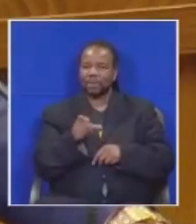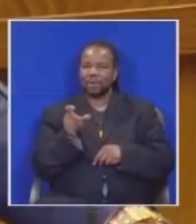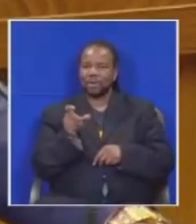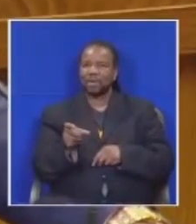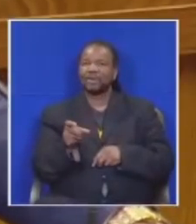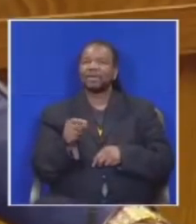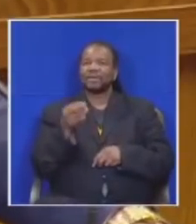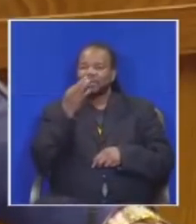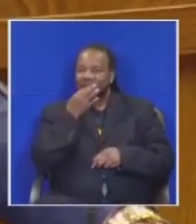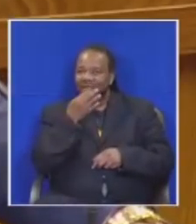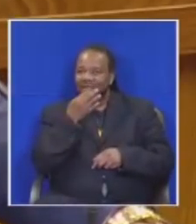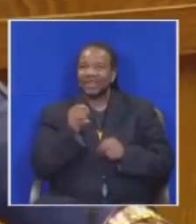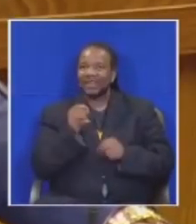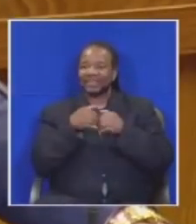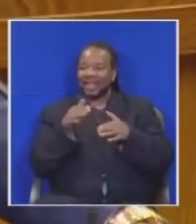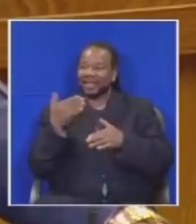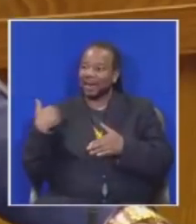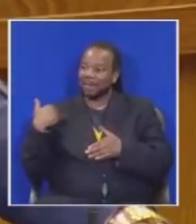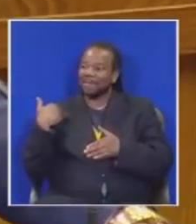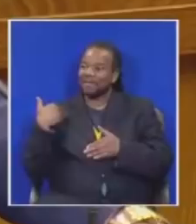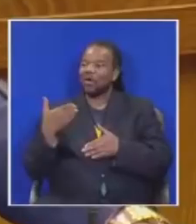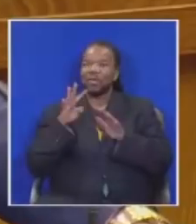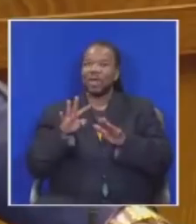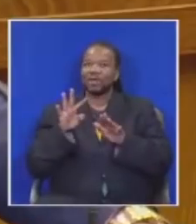Corruption started long before 1994 on the